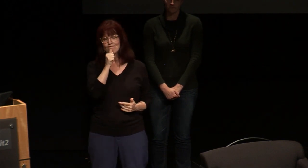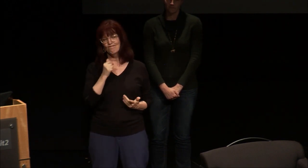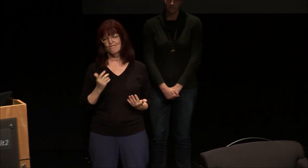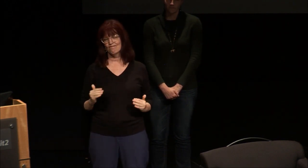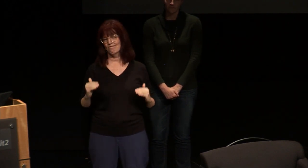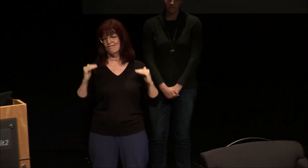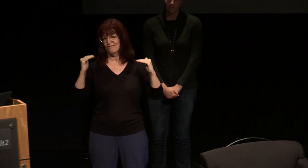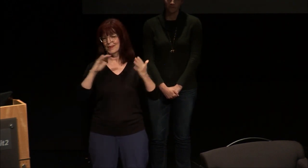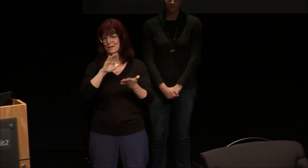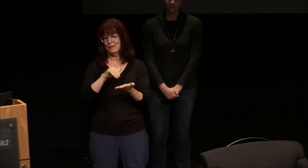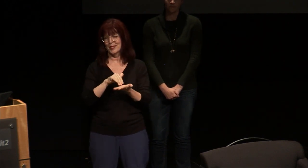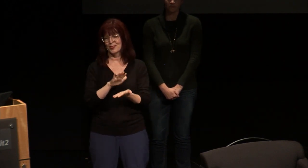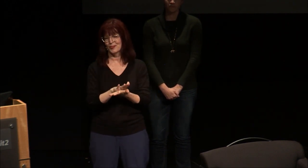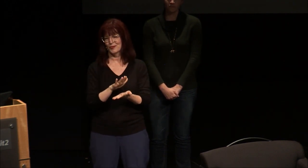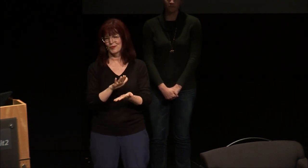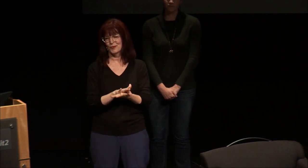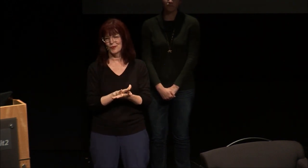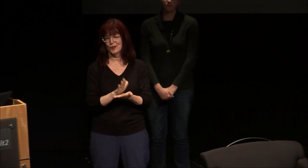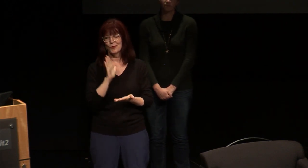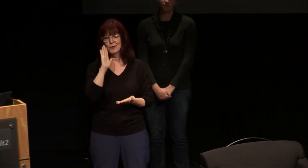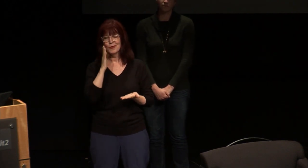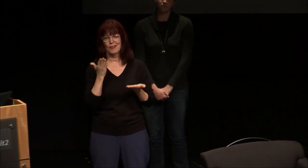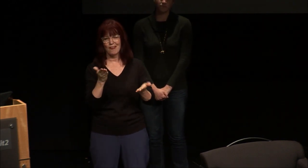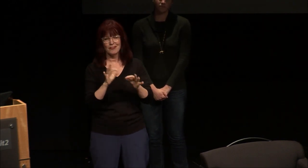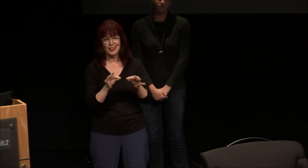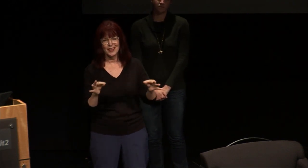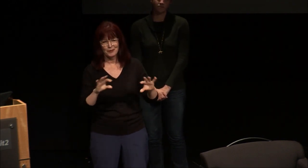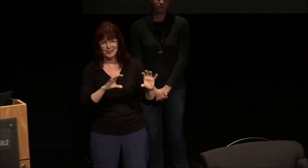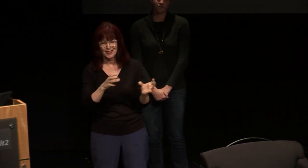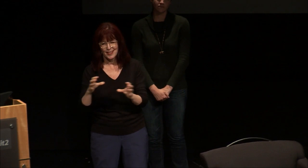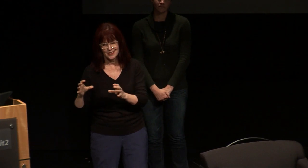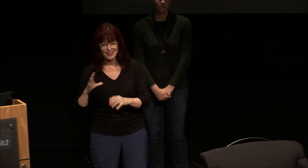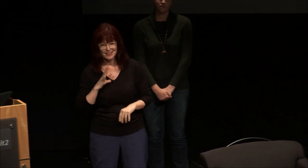wait I can be patient so as I entered middle school I thought well of course